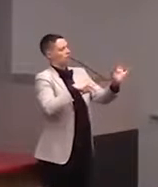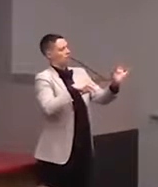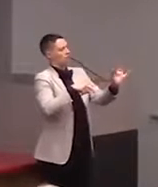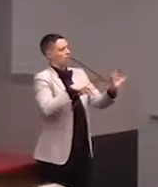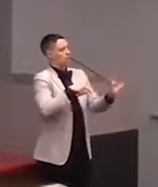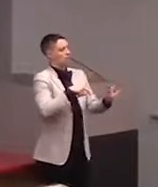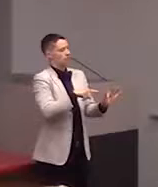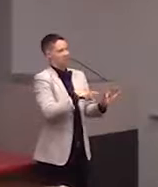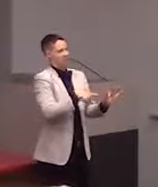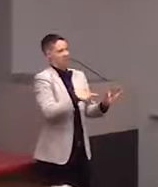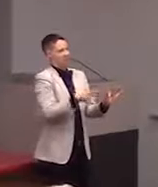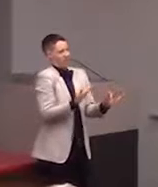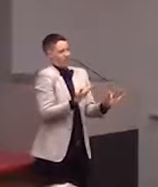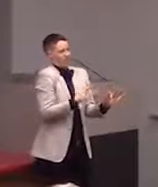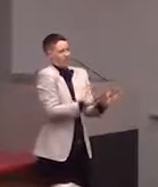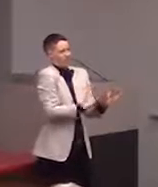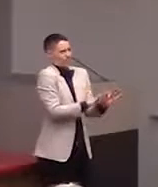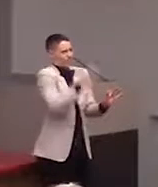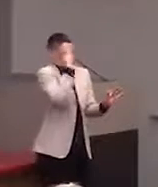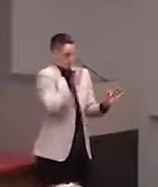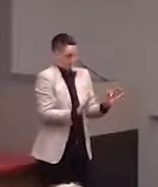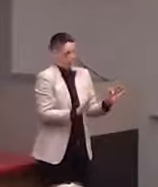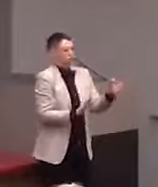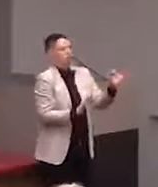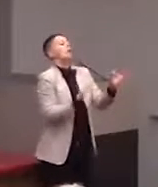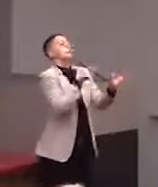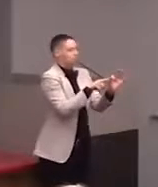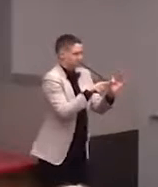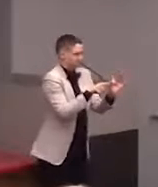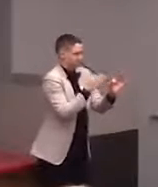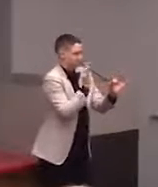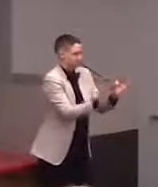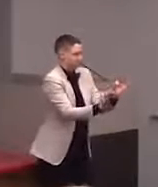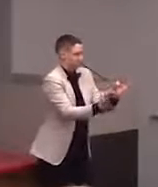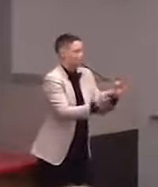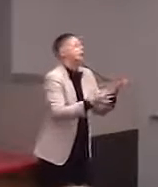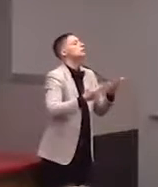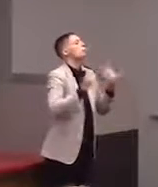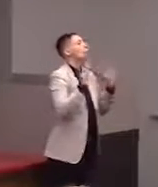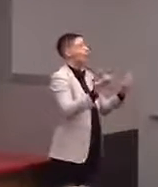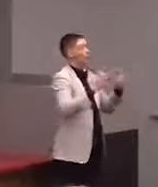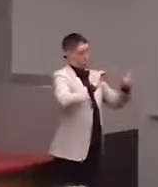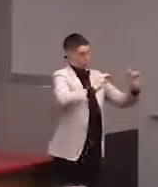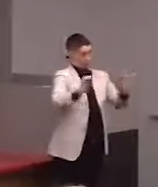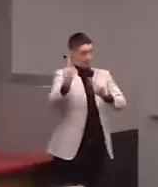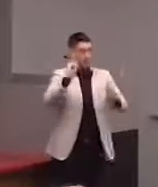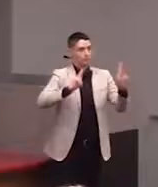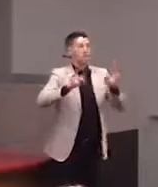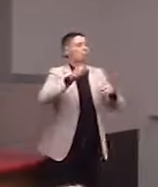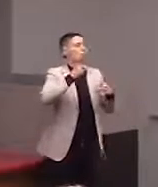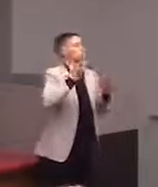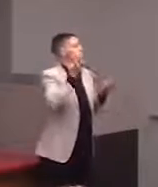more about how to train people, especially blind students, people who go blind later, anybody,